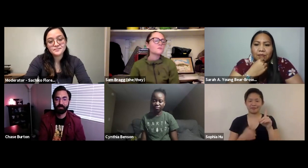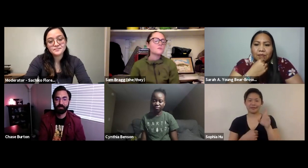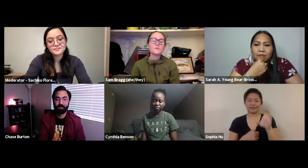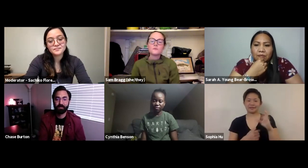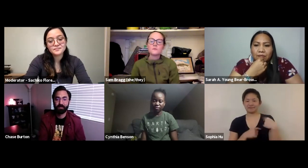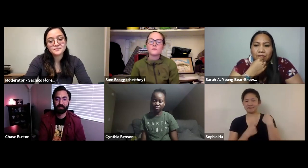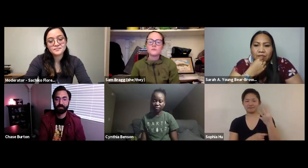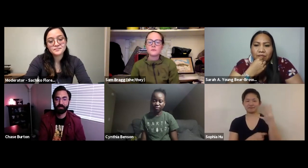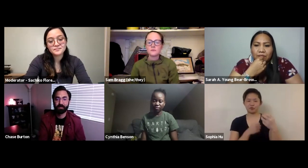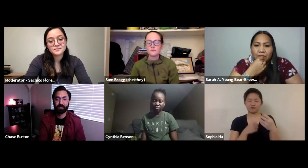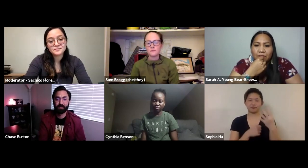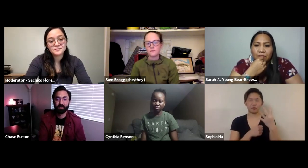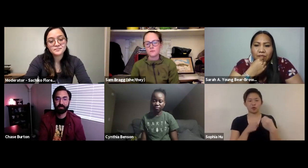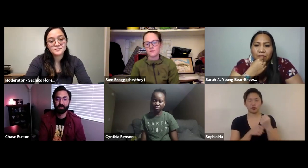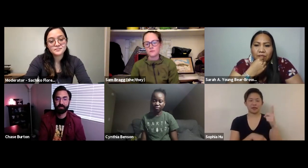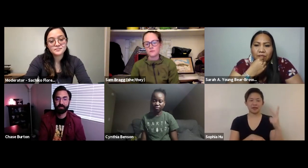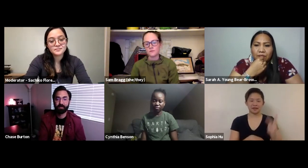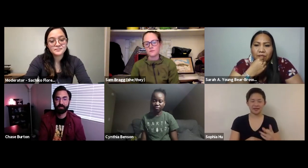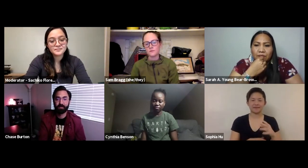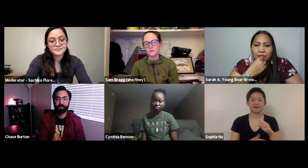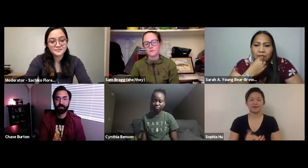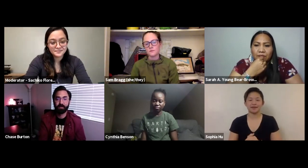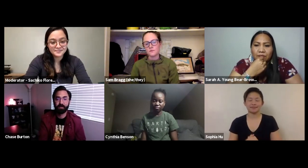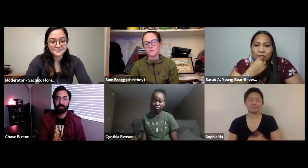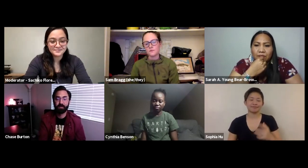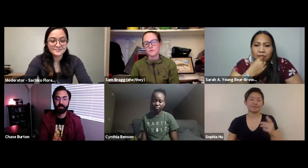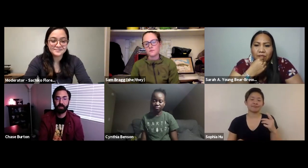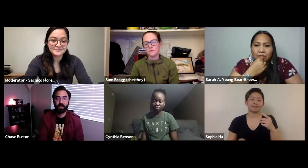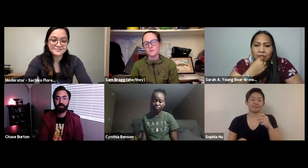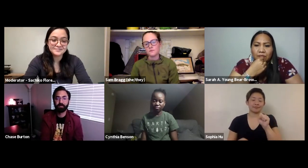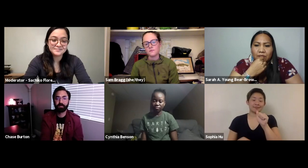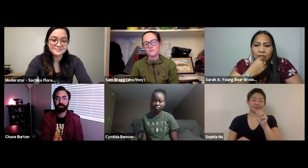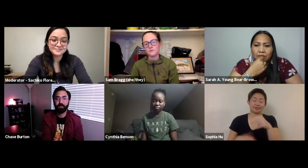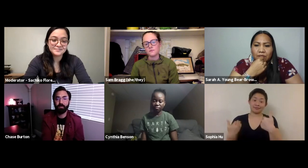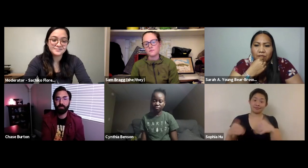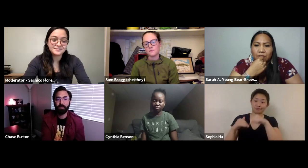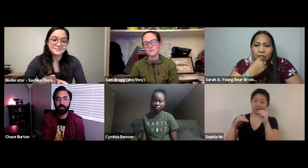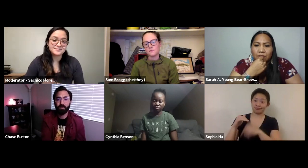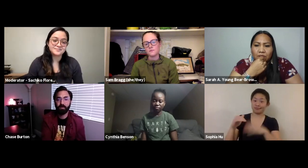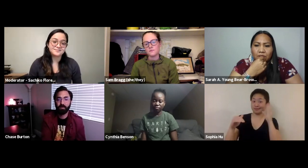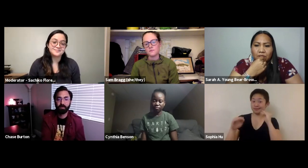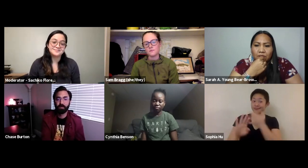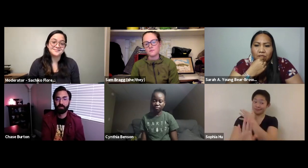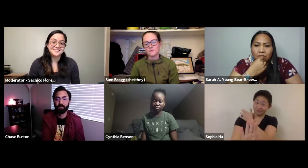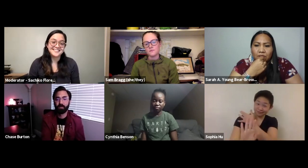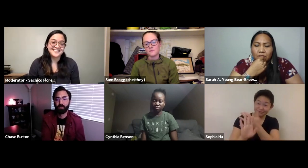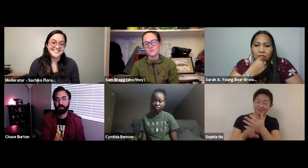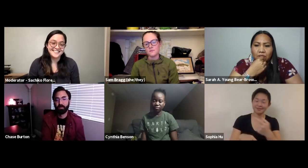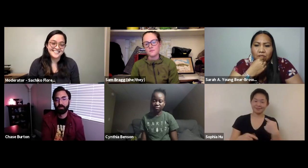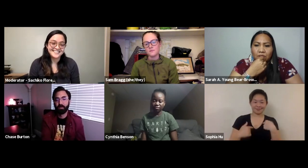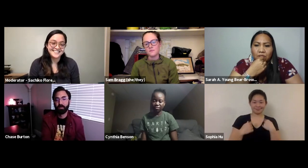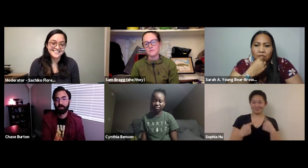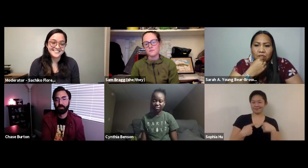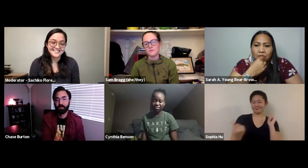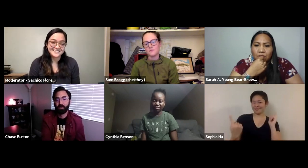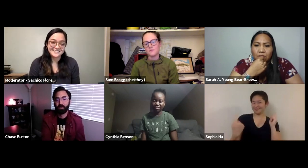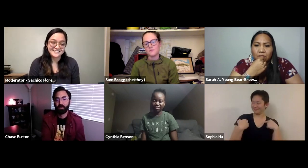I've lived in DC for the last four and a half years and Sam really has an in-depth experience